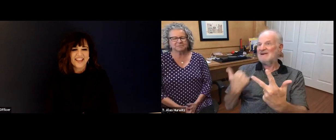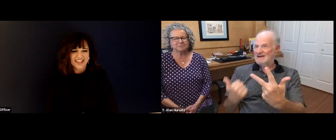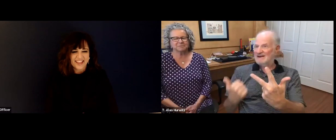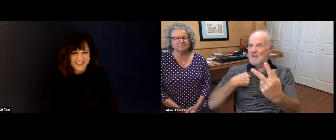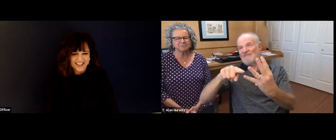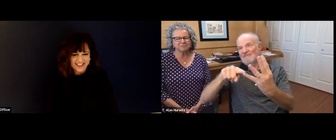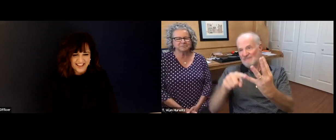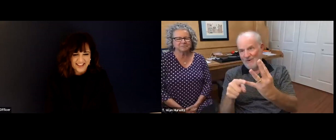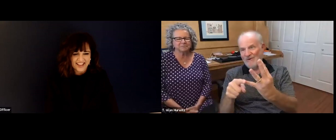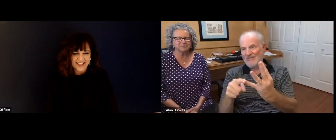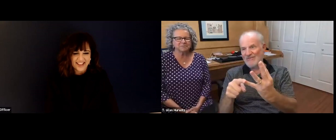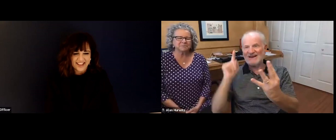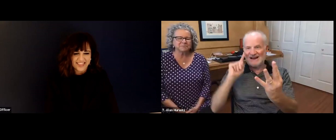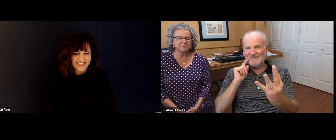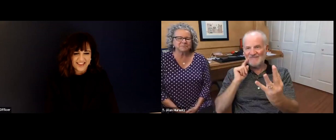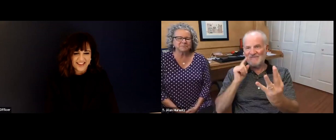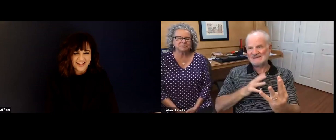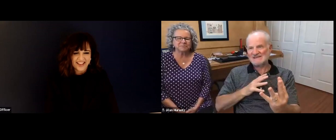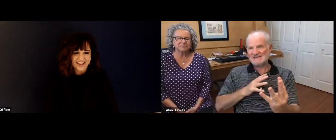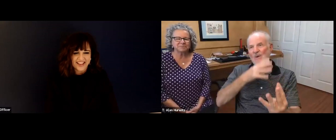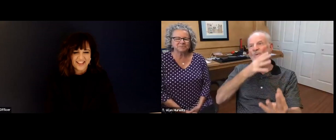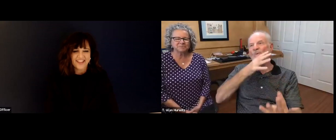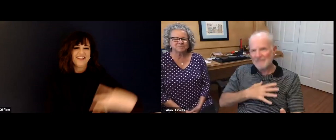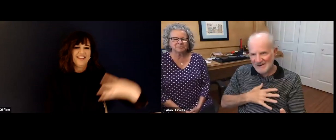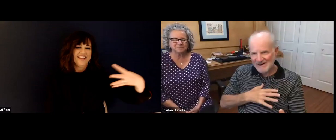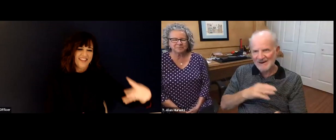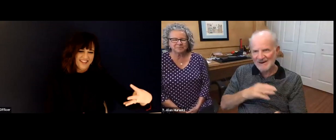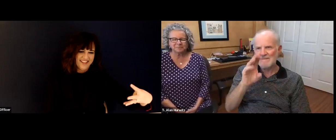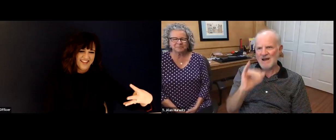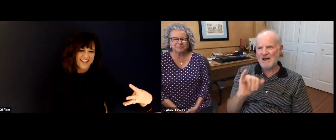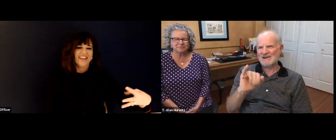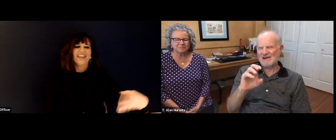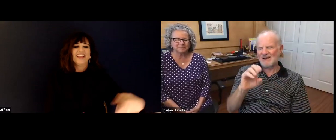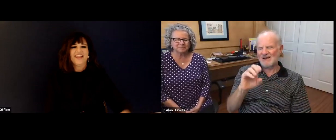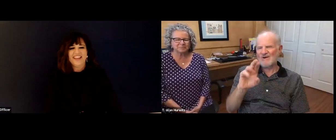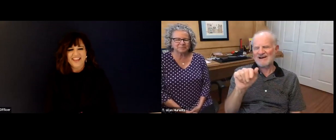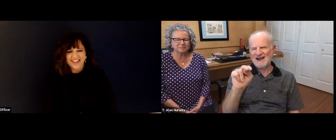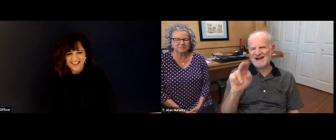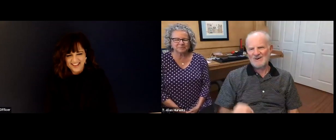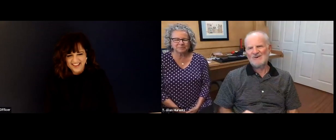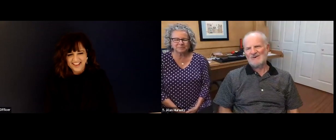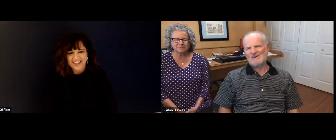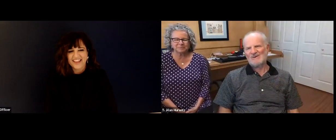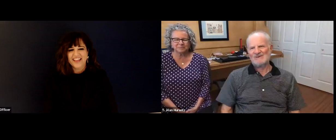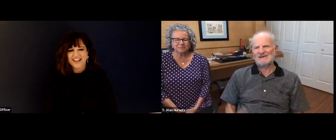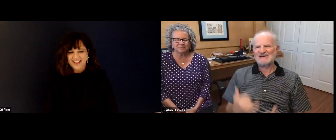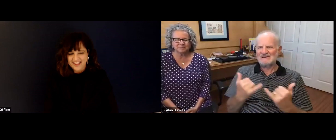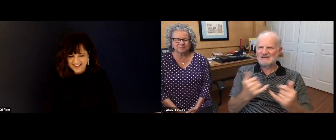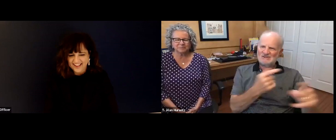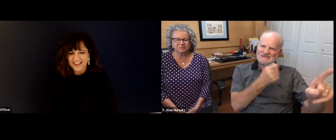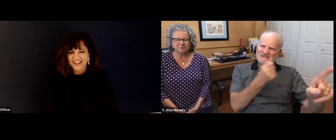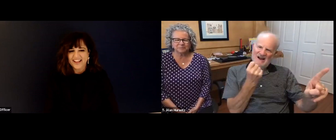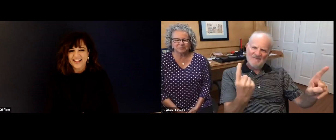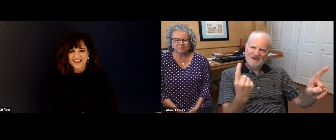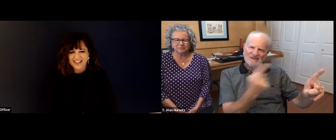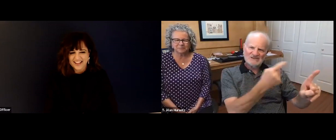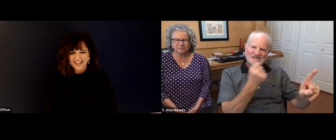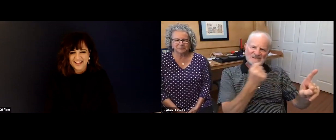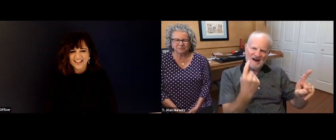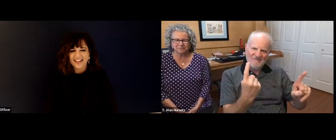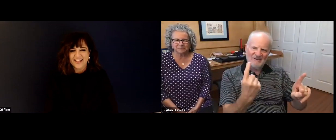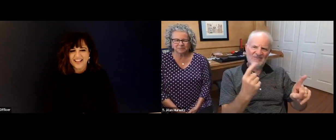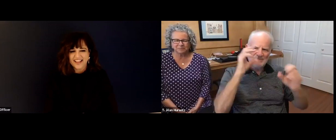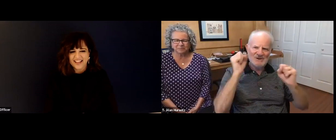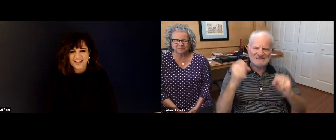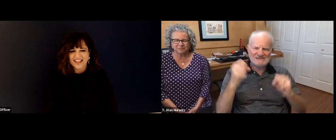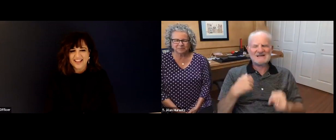doctor. I can Jordan of course. So in tech, you know. And then